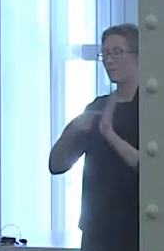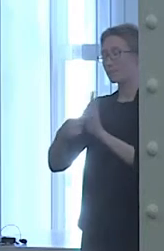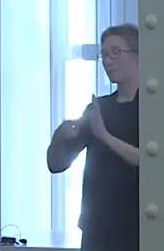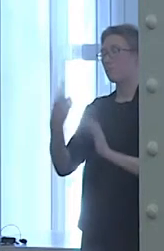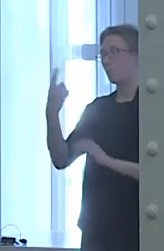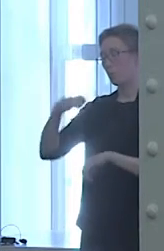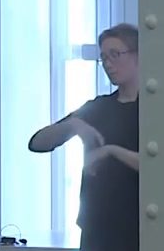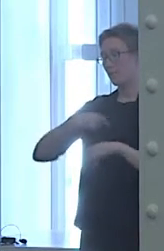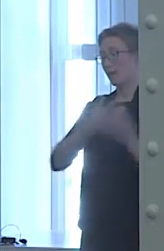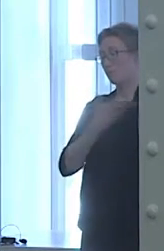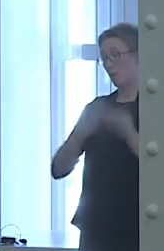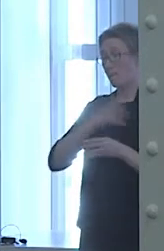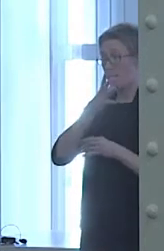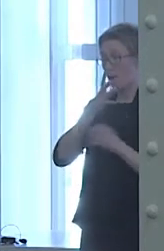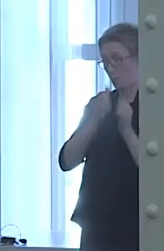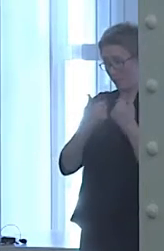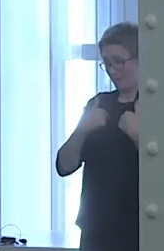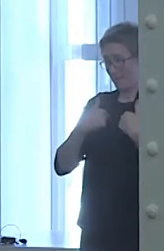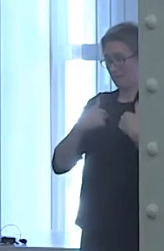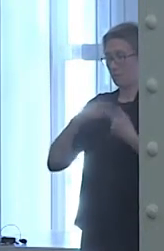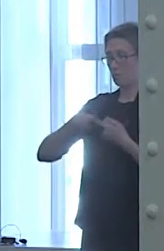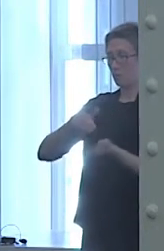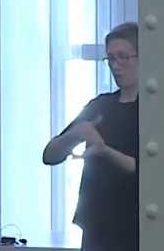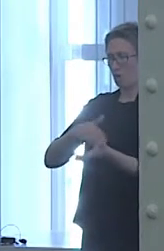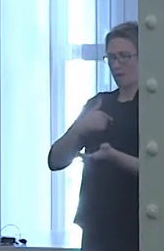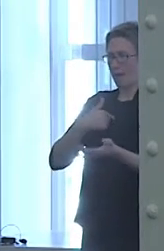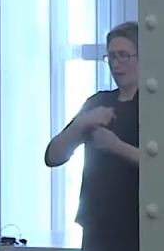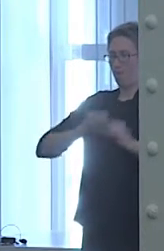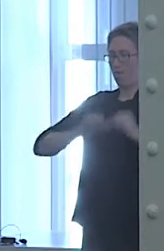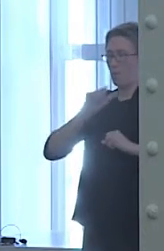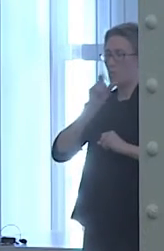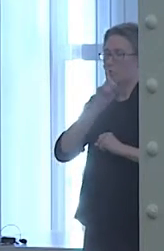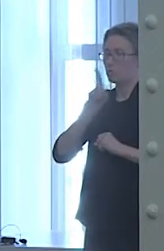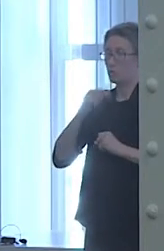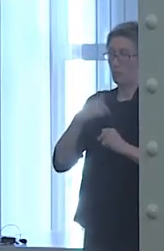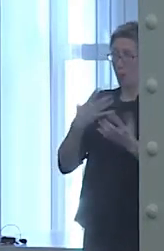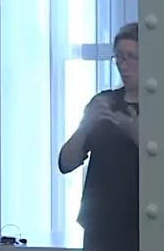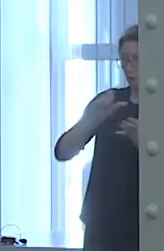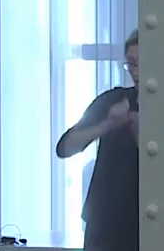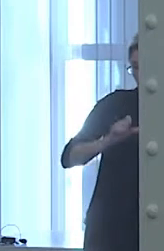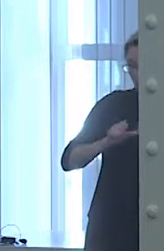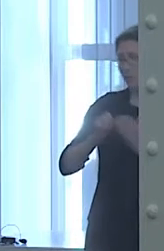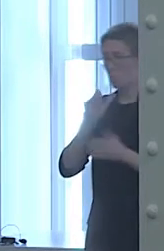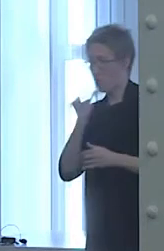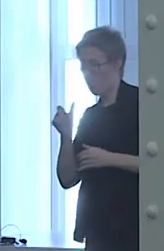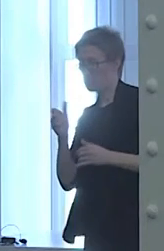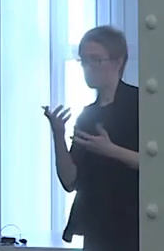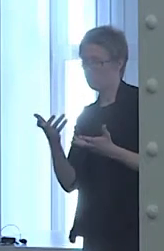because I wasn't sure what I wanted to do with the surgery. The neurologist treated her as though she was